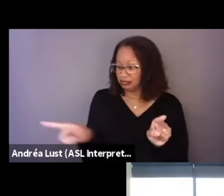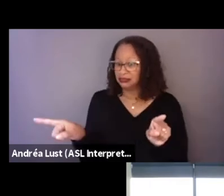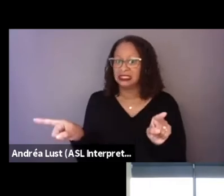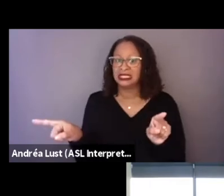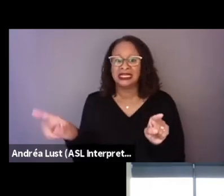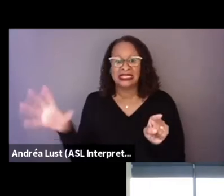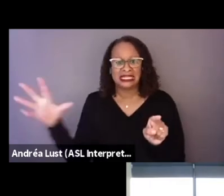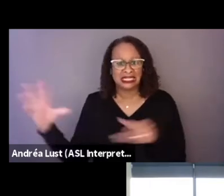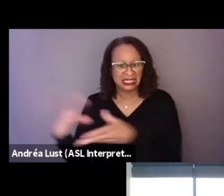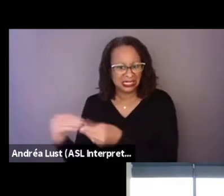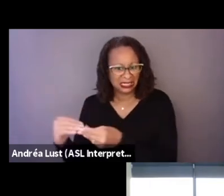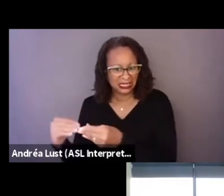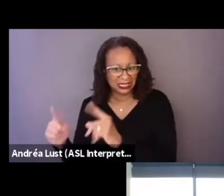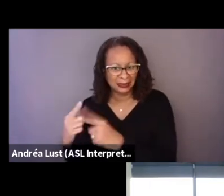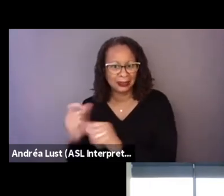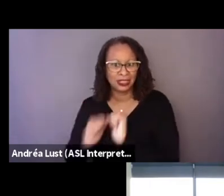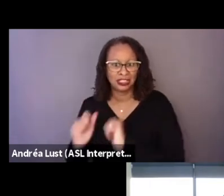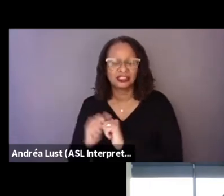it hits home again.